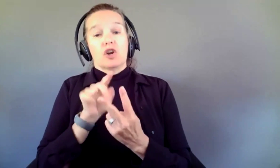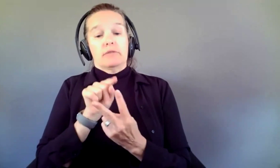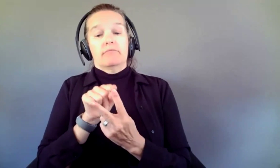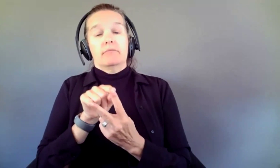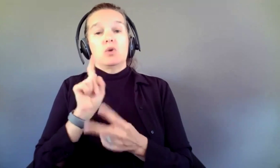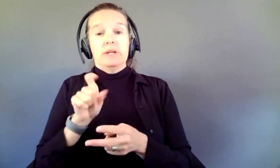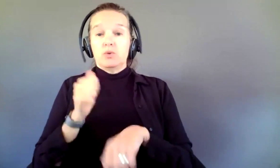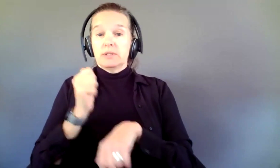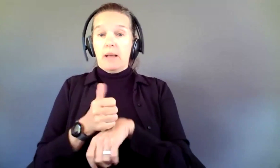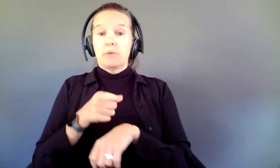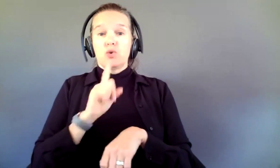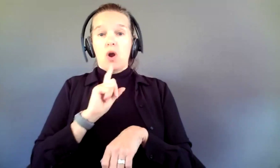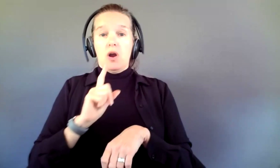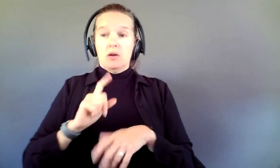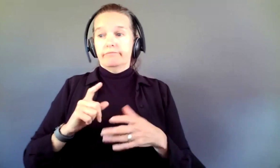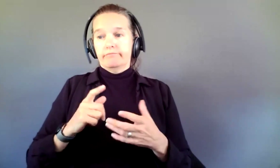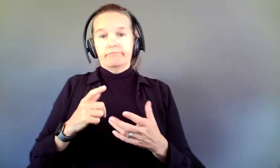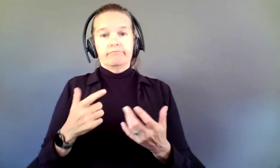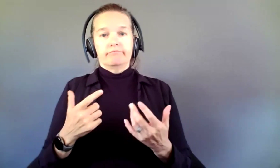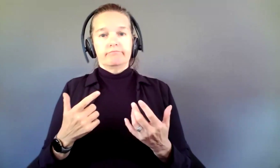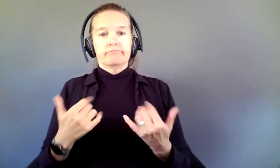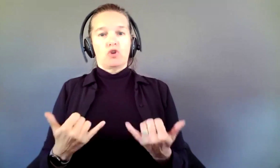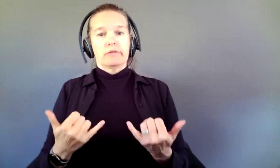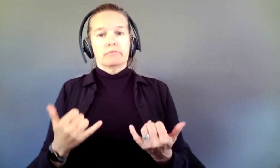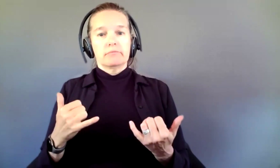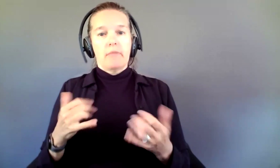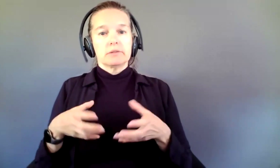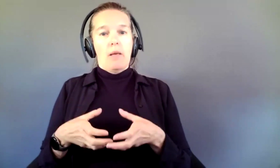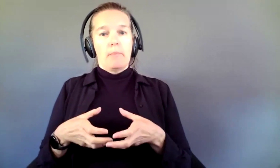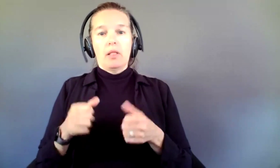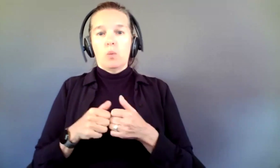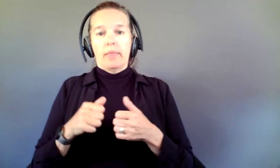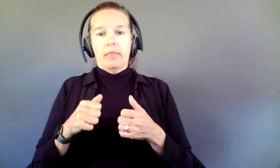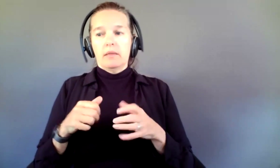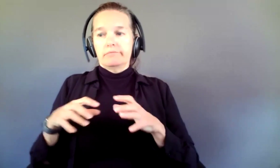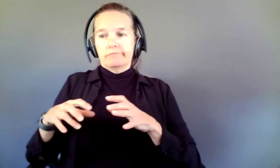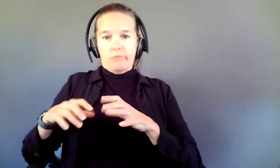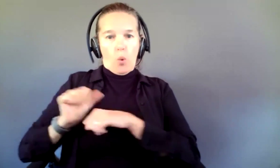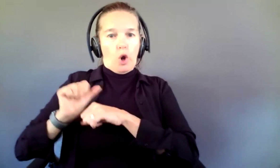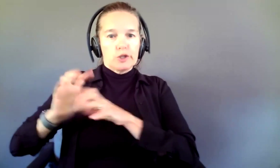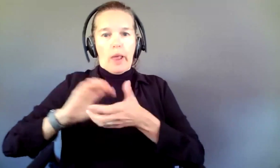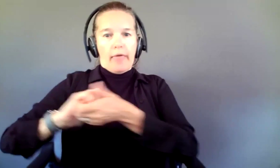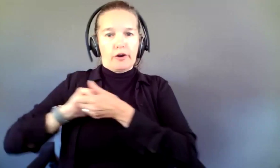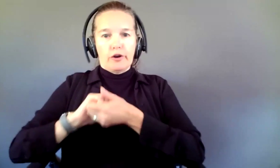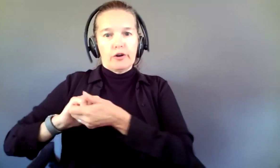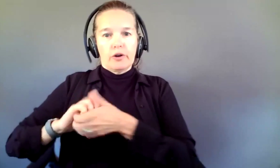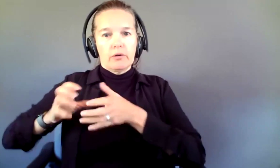you are an existing ensemble, who has a body of work together, or that you are an ensemble